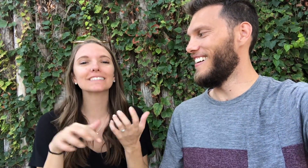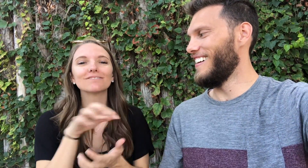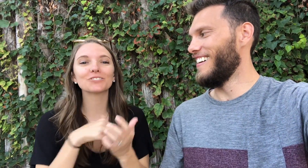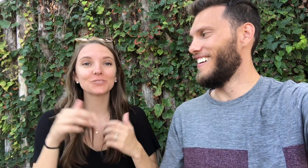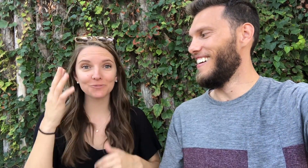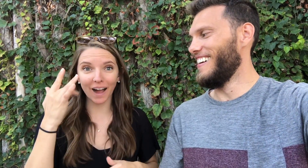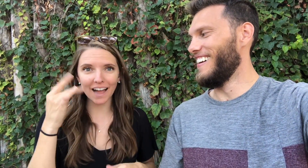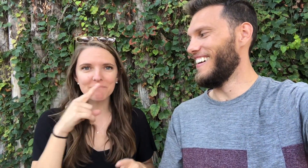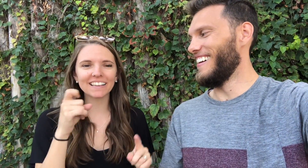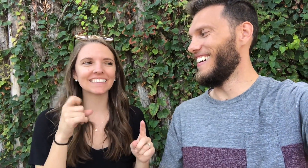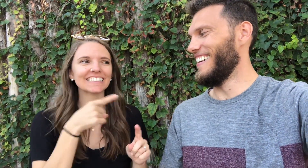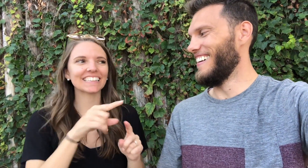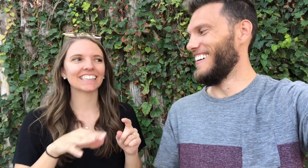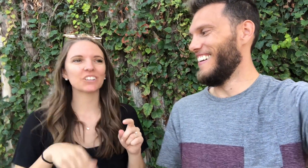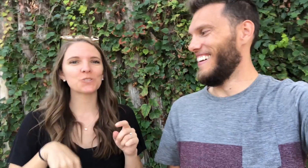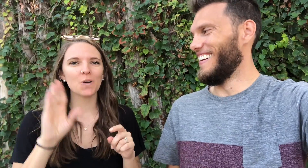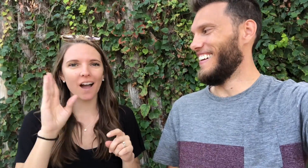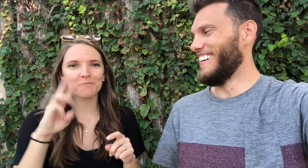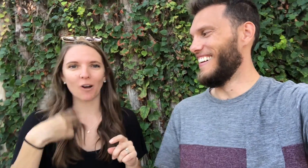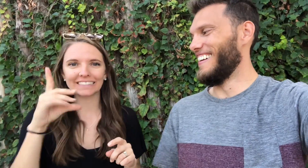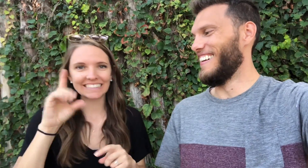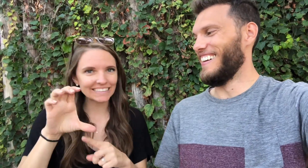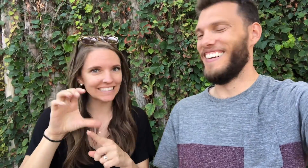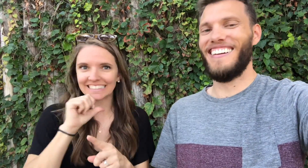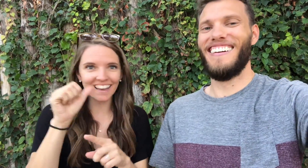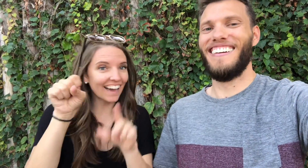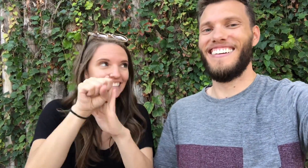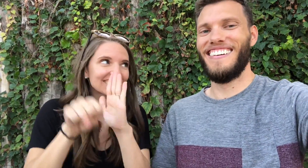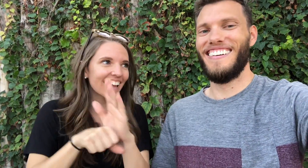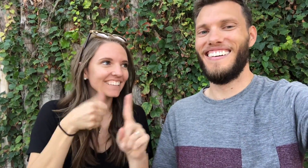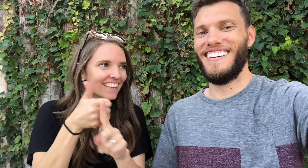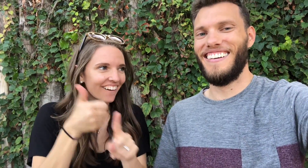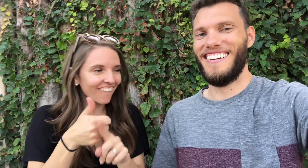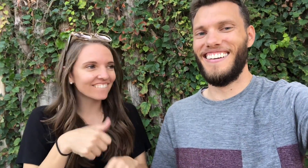I always get confused because you grew up in DC which is not a state.